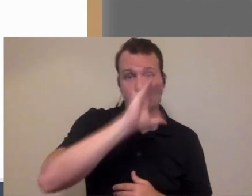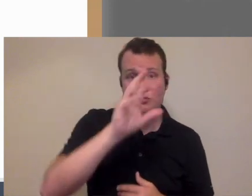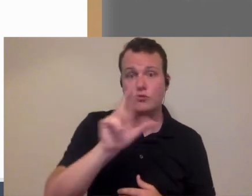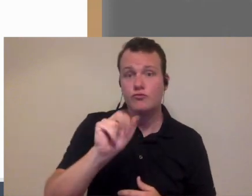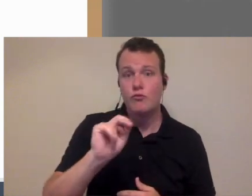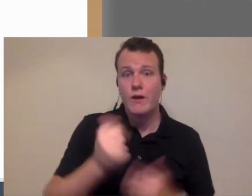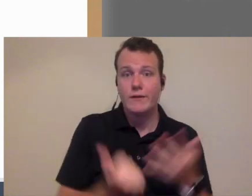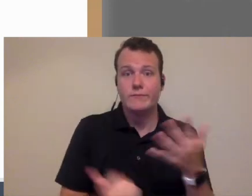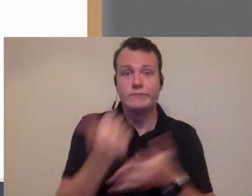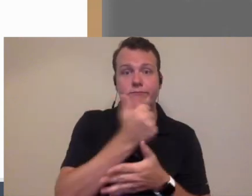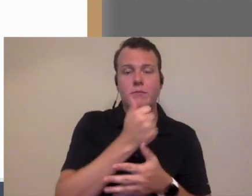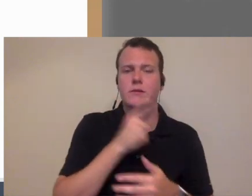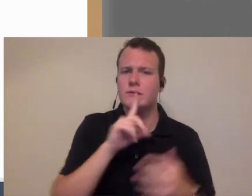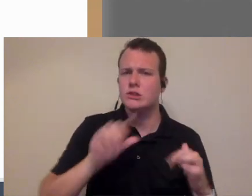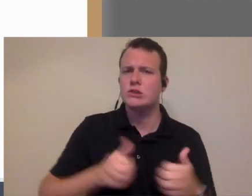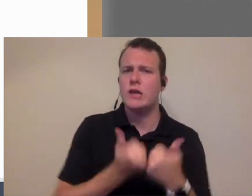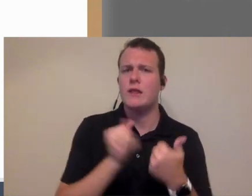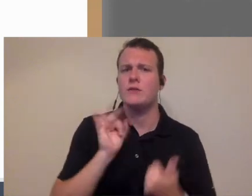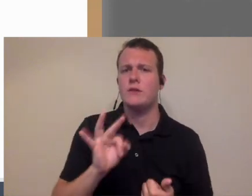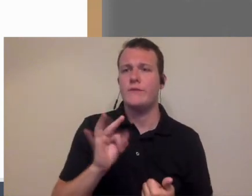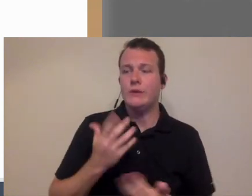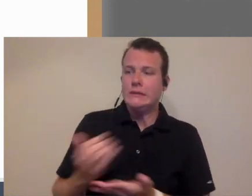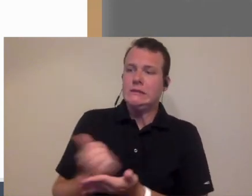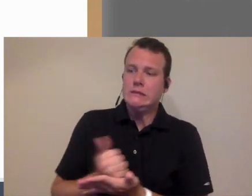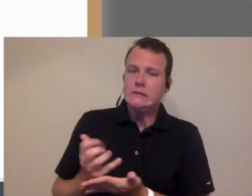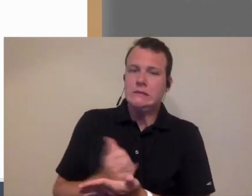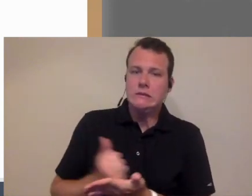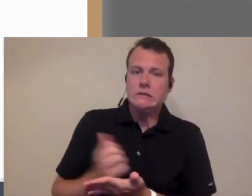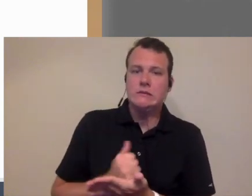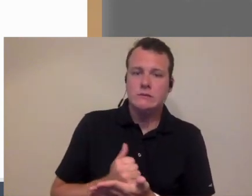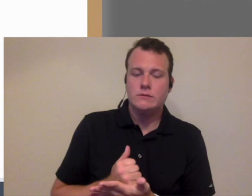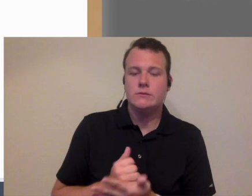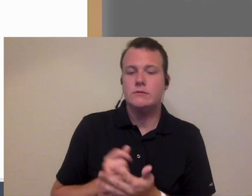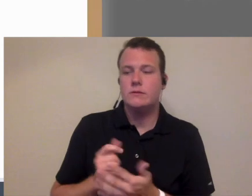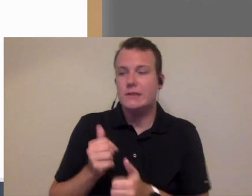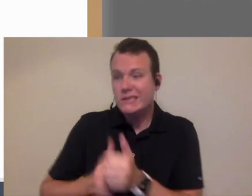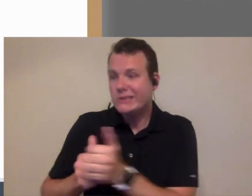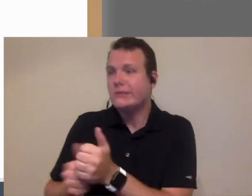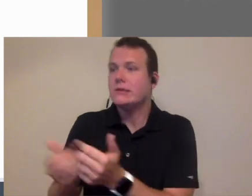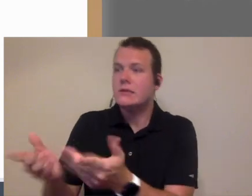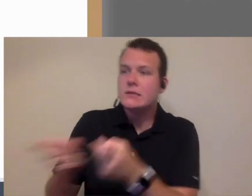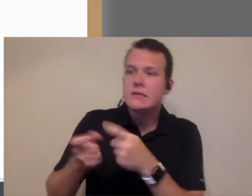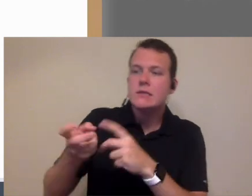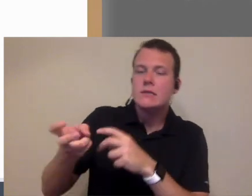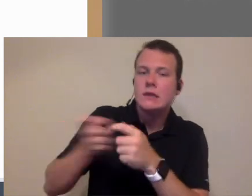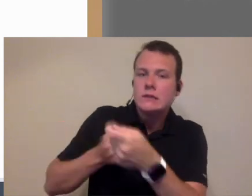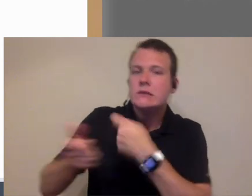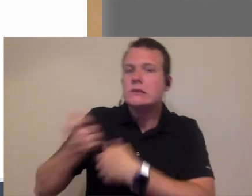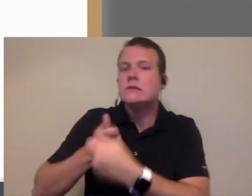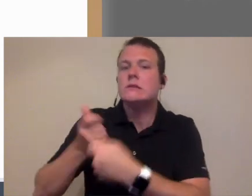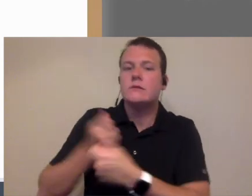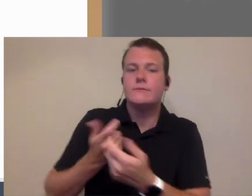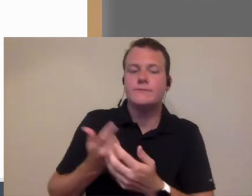rankings up well to challenge if you're trying to gather those reviews onesie twosie style right takes a lot of times not easy